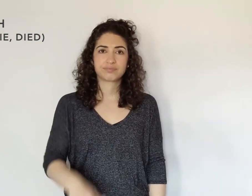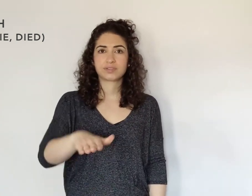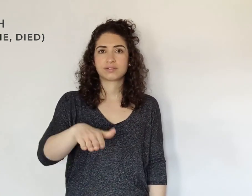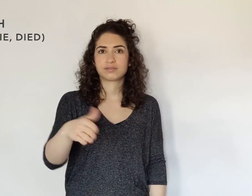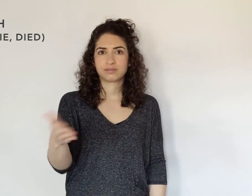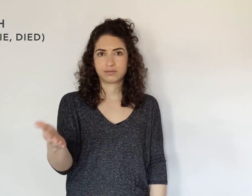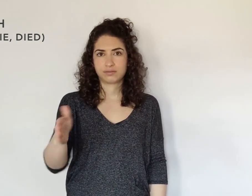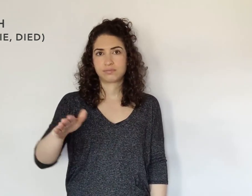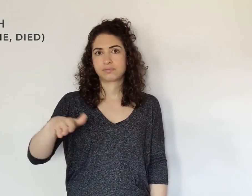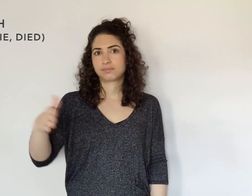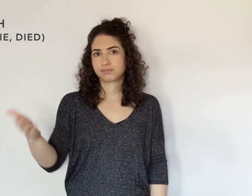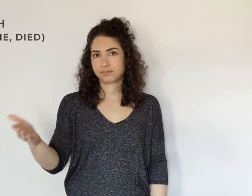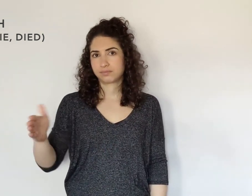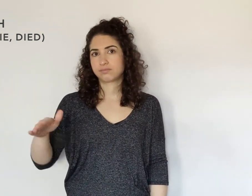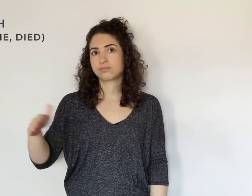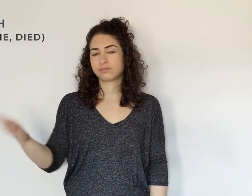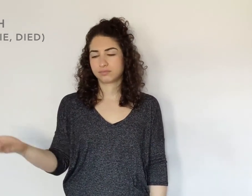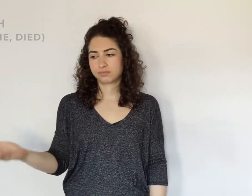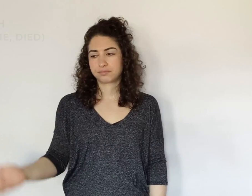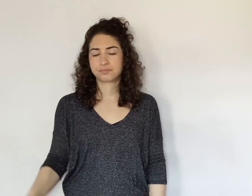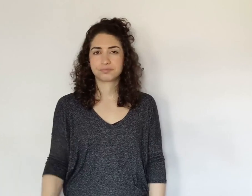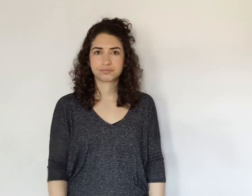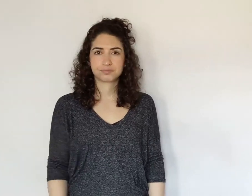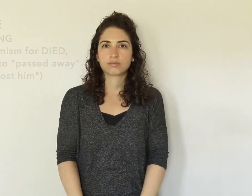"Many people died."